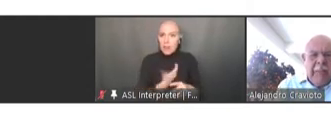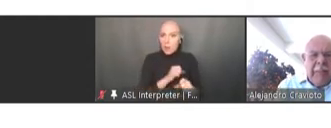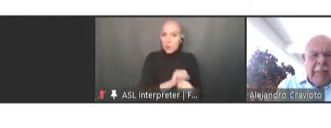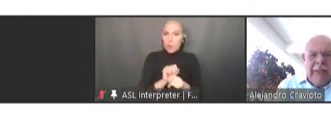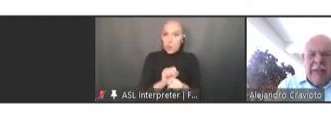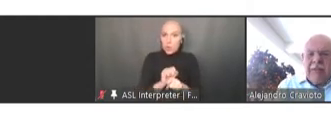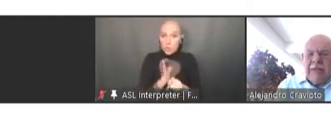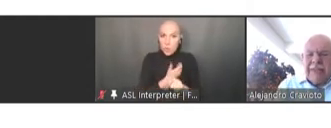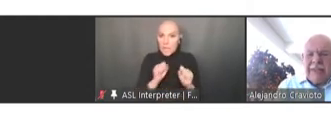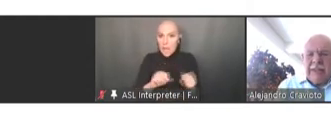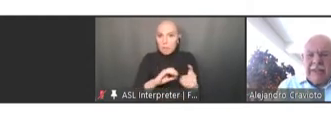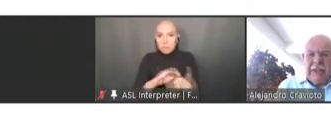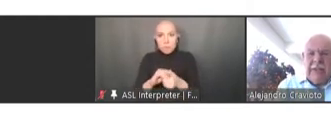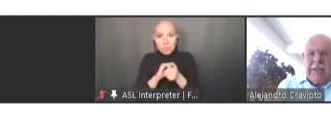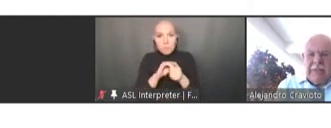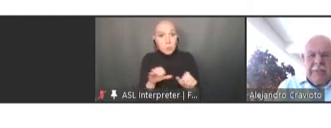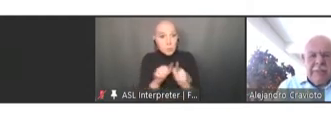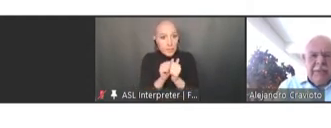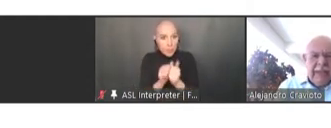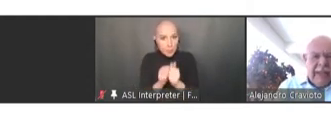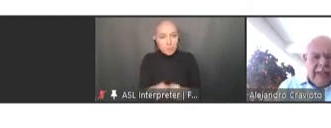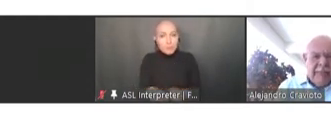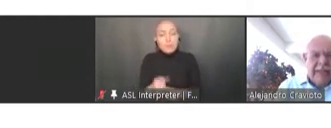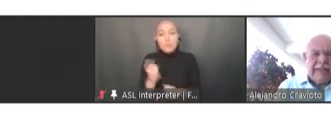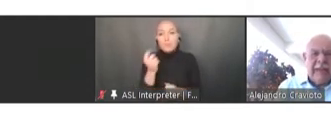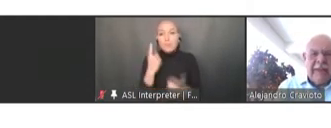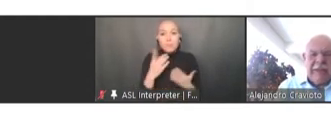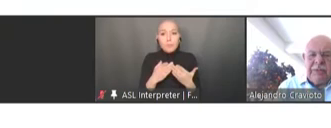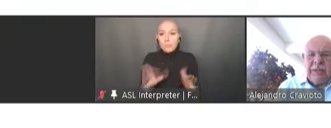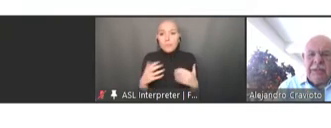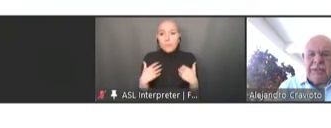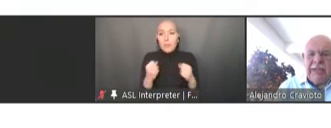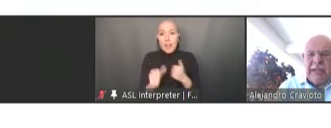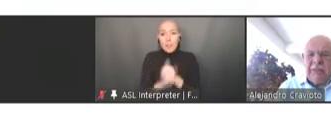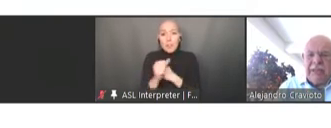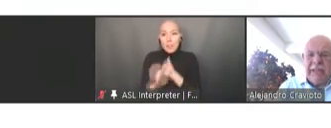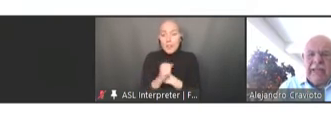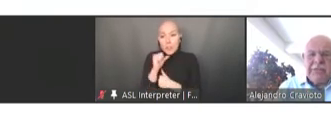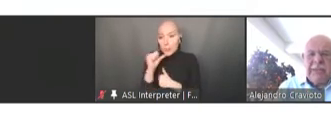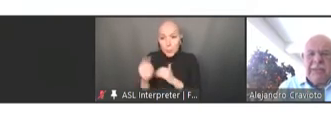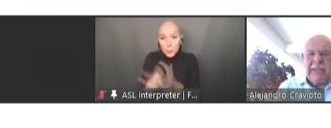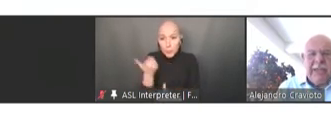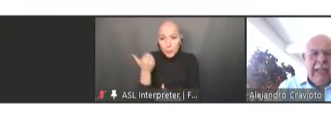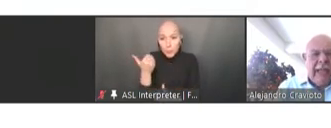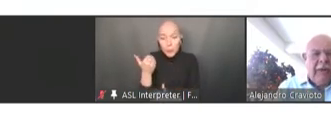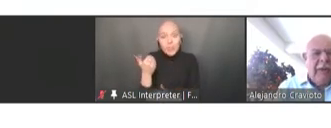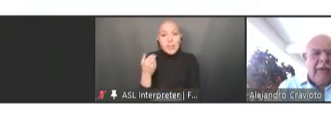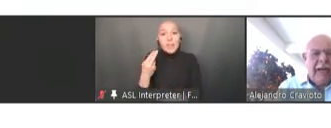Public health threats are nothing new. We had a big scare in 2009 with the H1N1